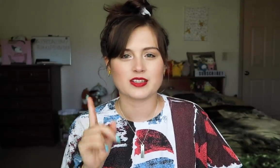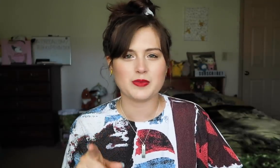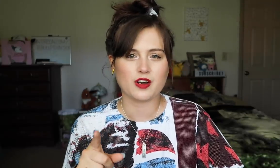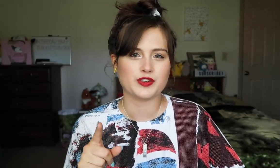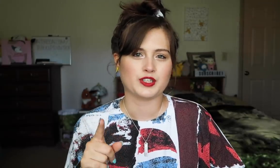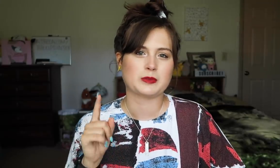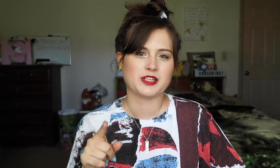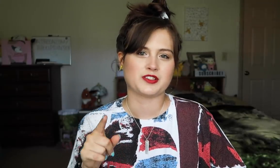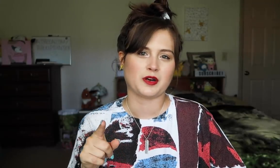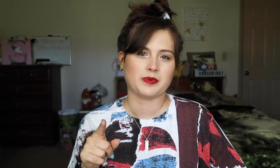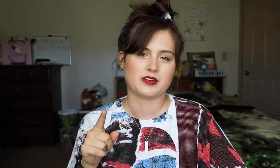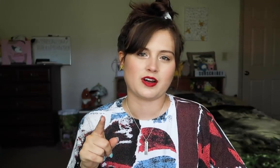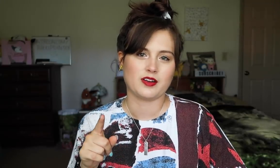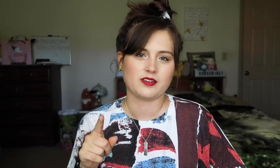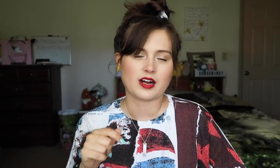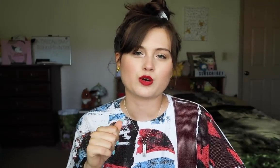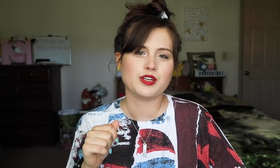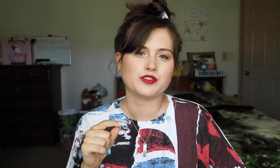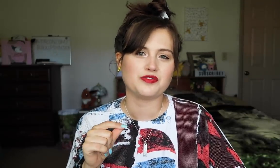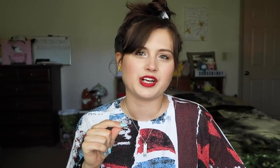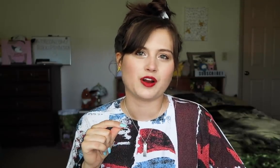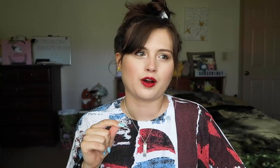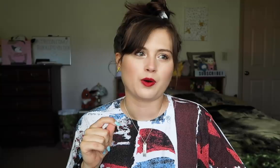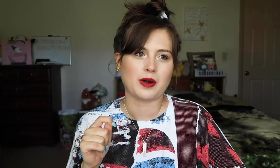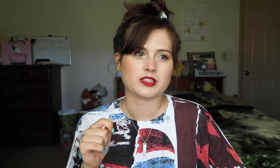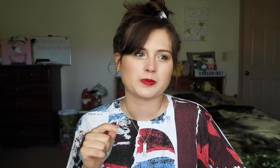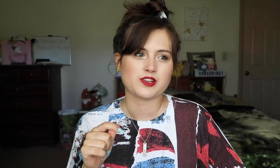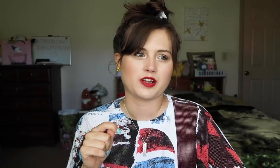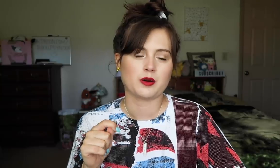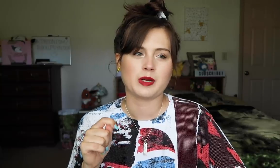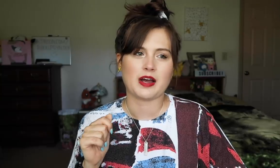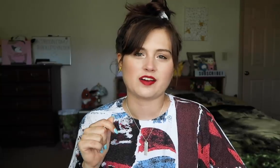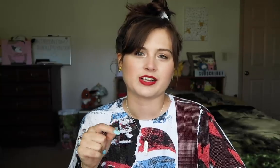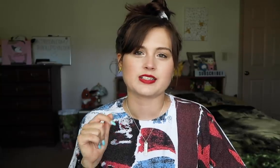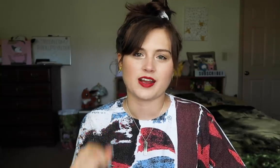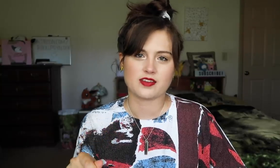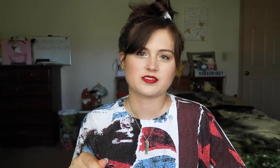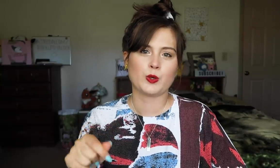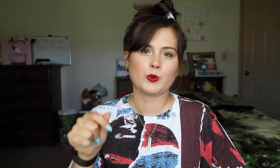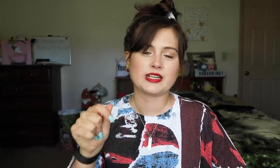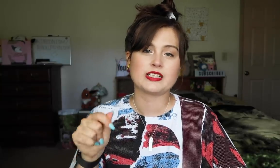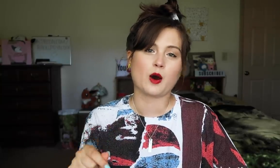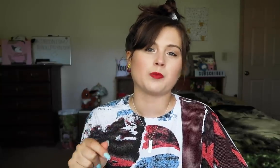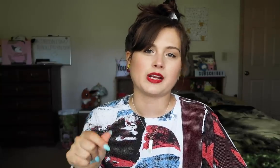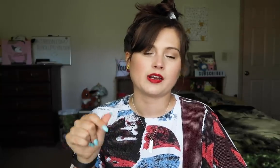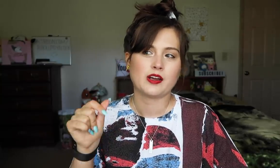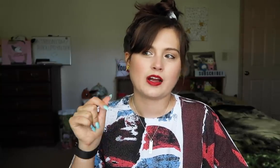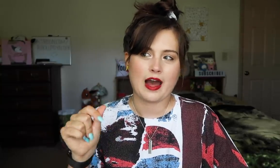And let me know if you took speech therapy or not. I kind of wanna do a video about speech therapy but have a guest who can tell me